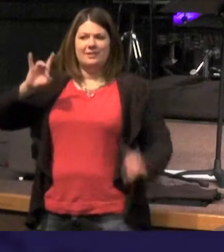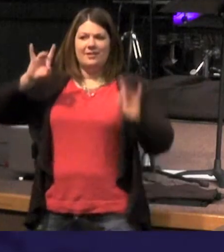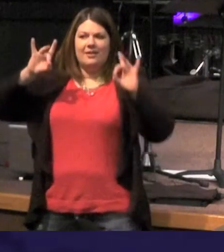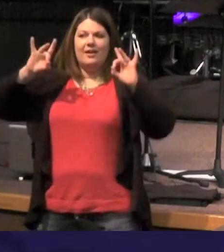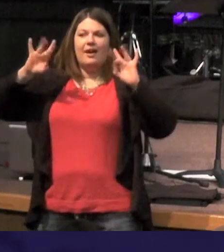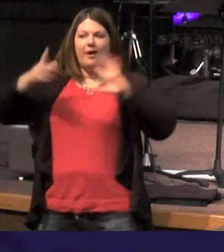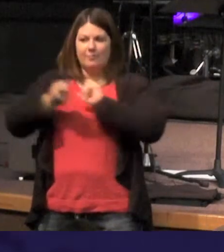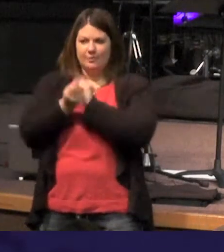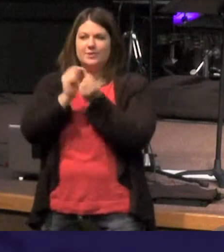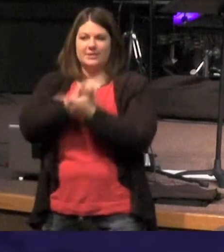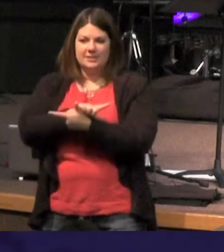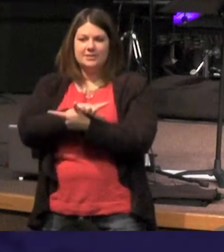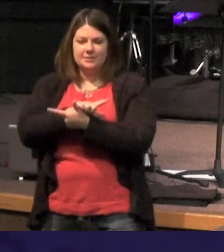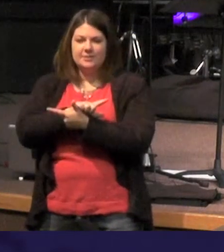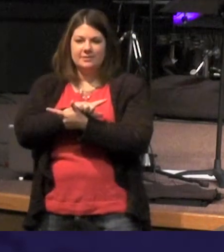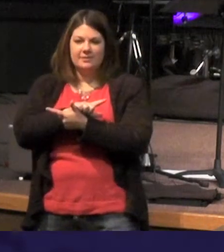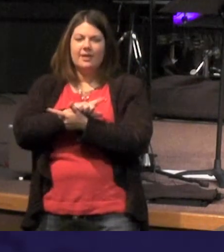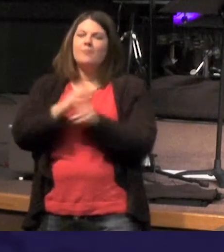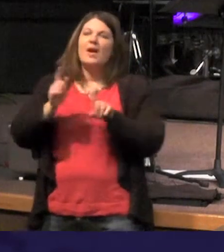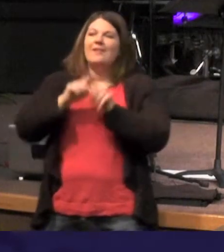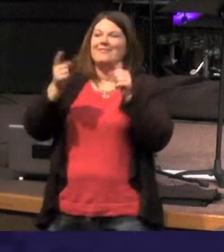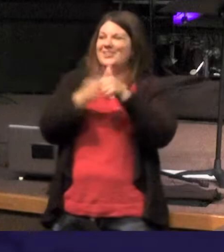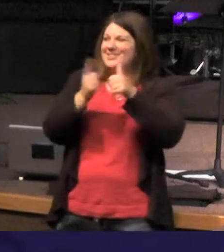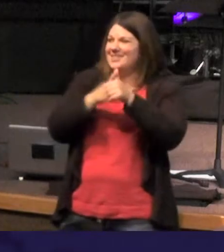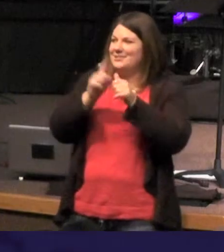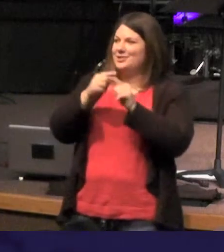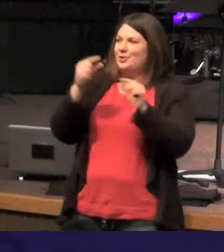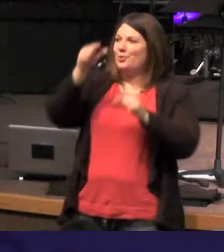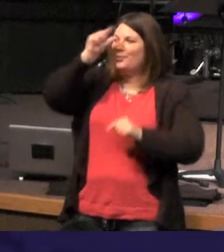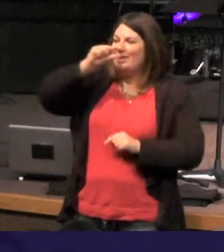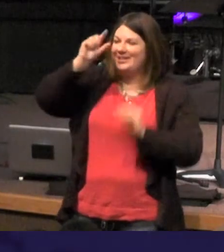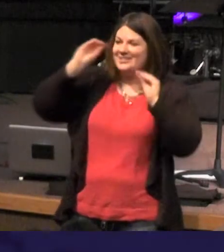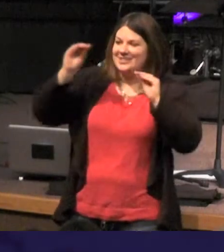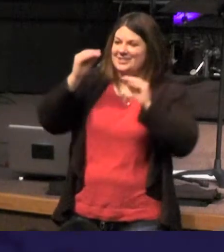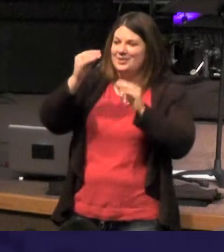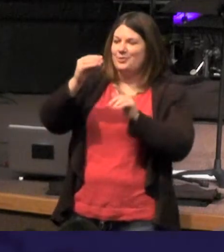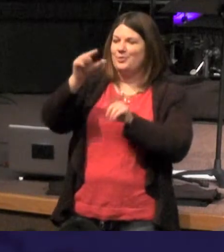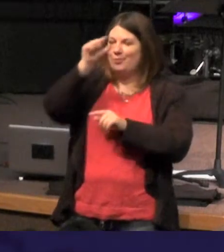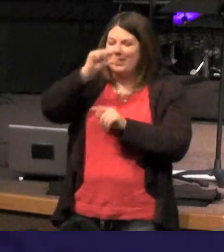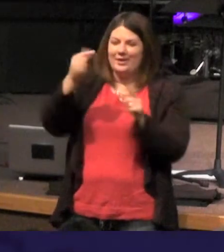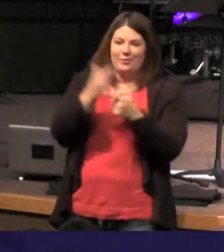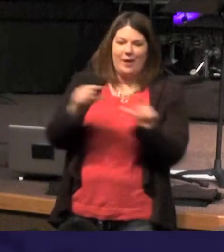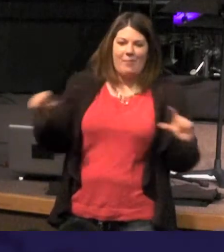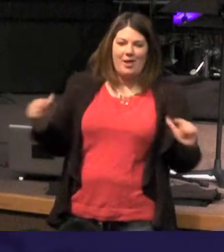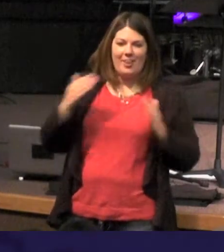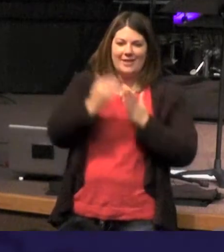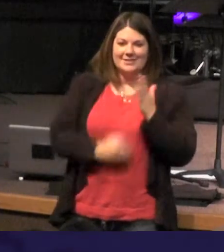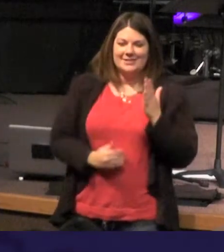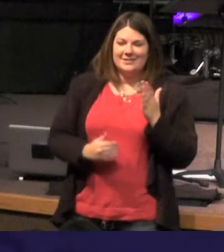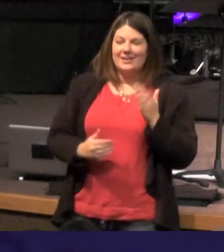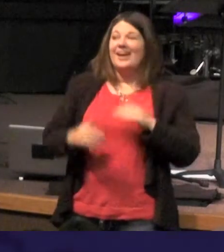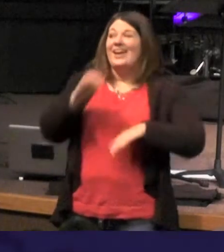but to prove that I've got to give you a Greek lesson - Greek grammar I'm sorry I mean you might say English grammar is bad enough